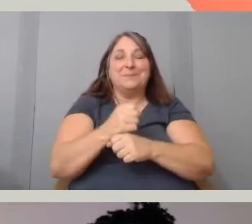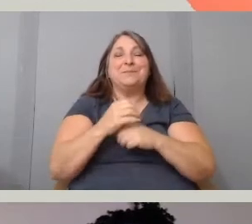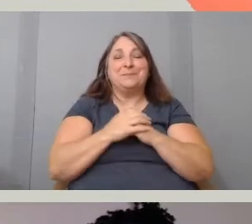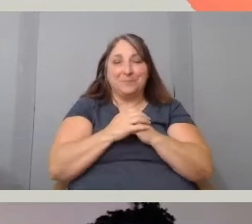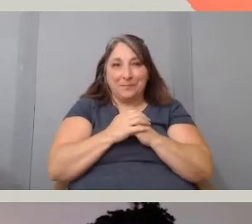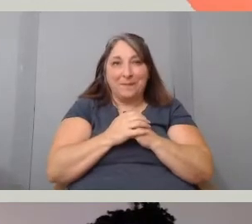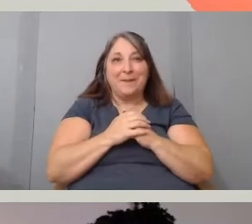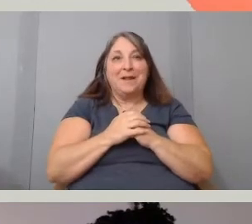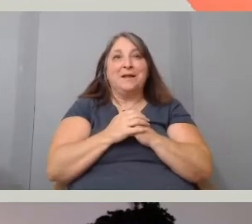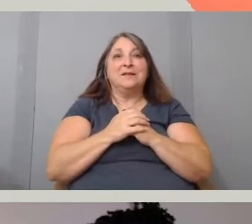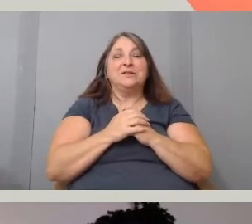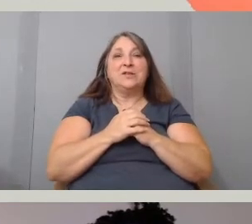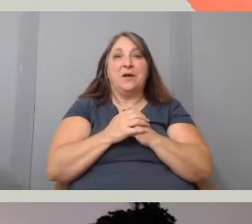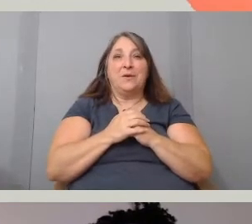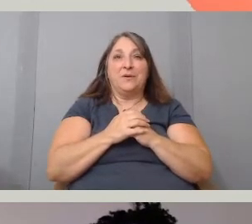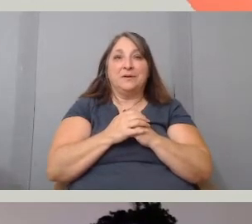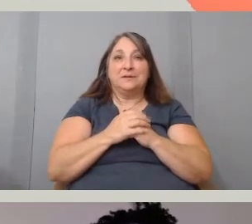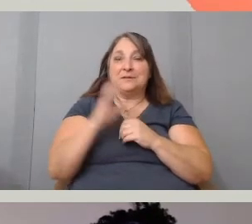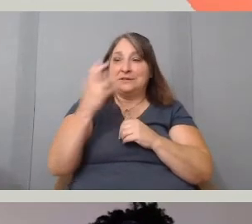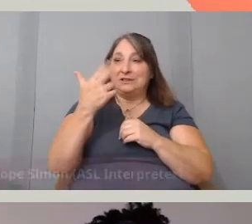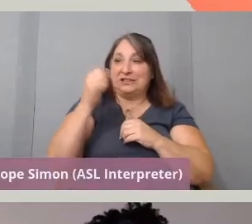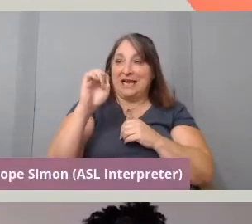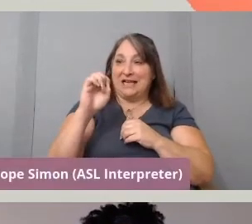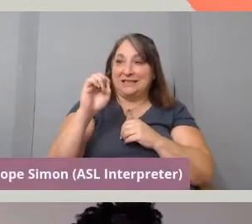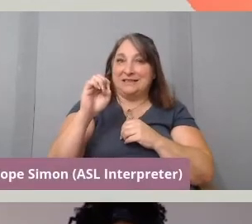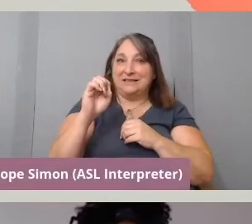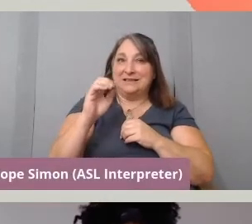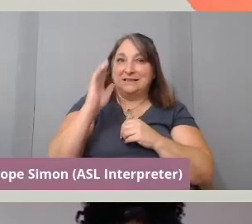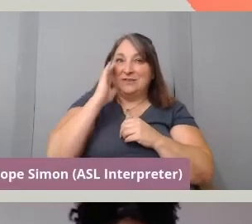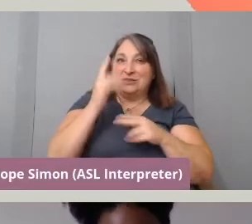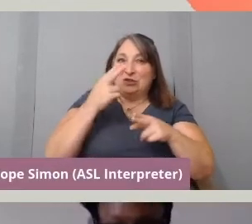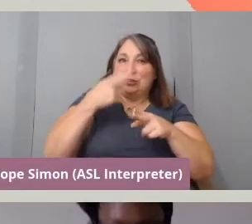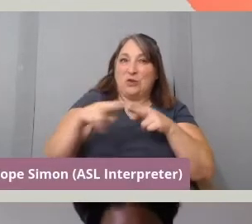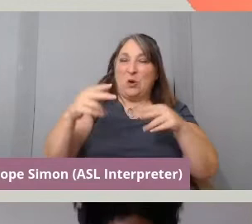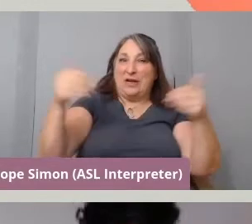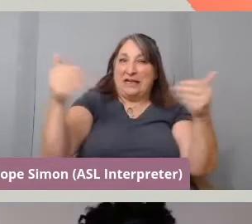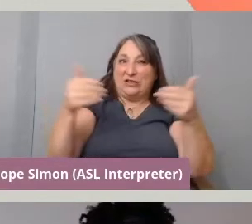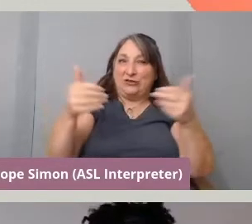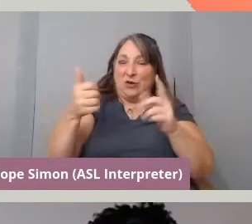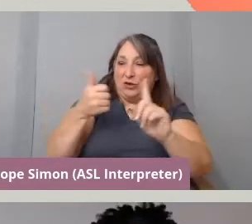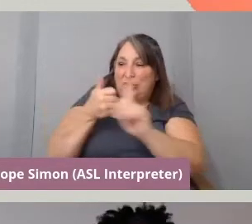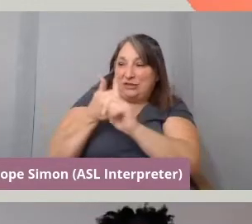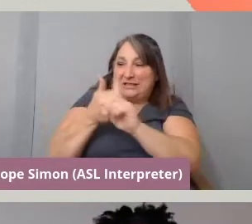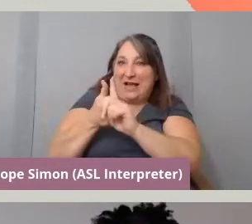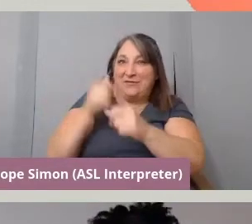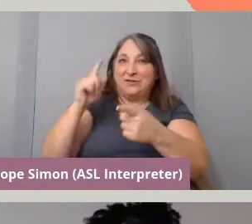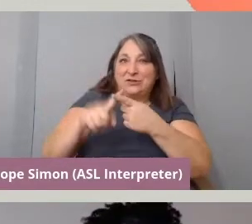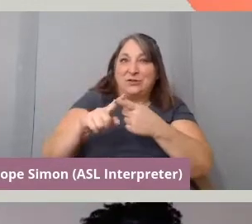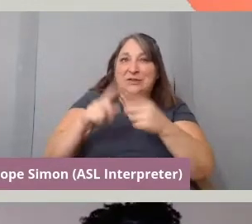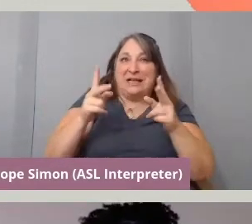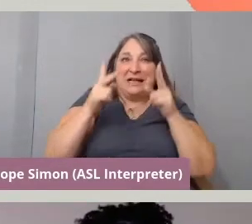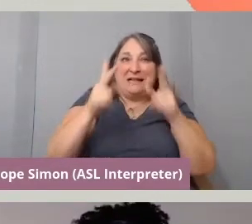So, do you want to, give a little bit of an intro to the clip of Framing Agnes?